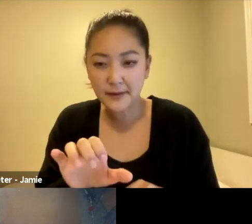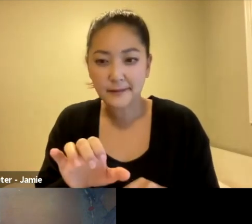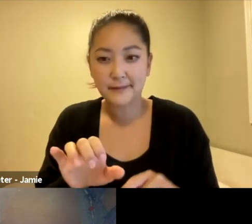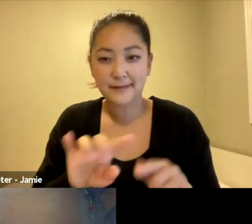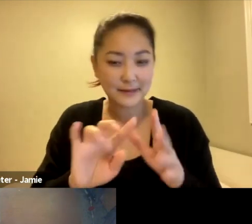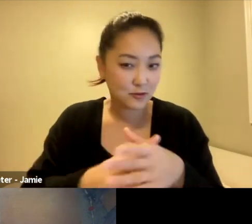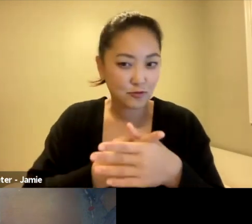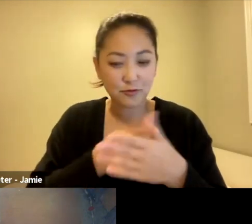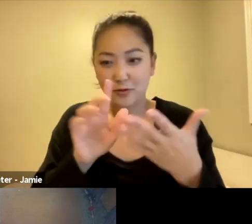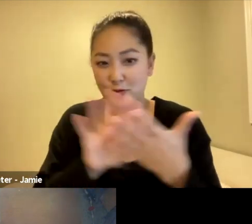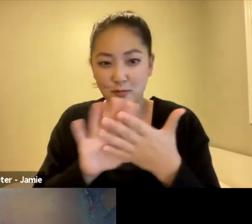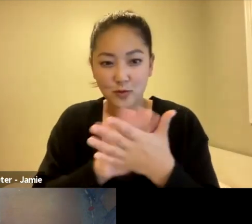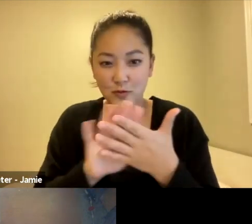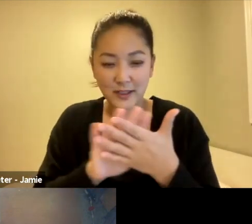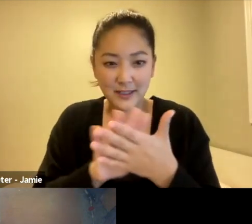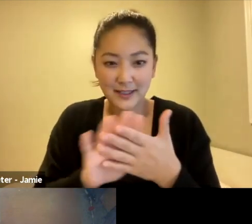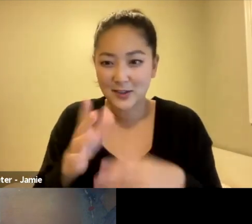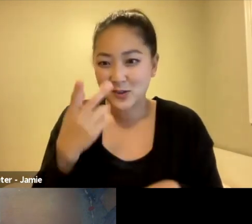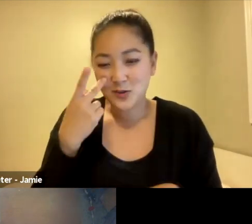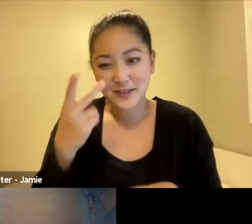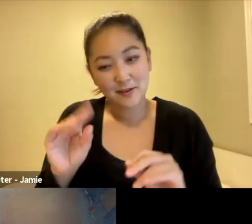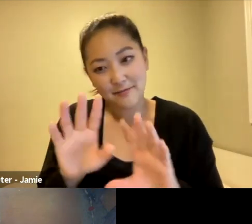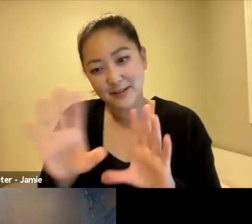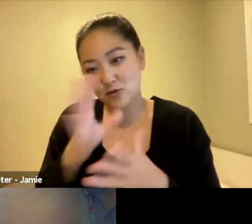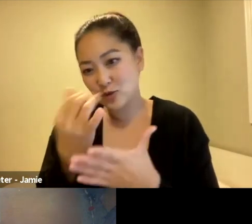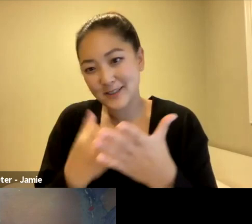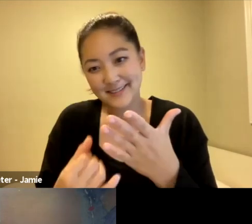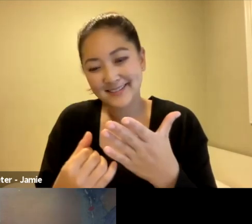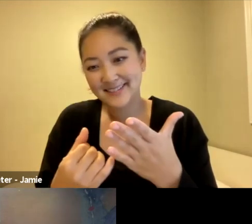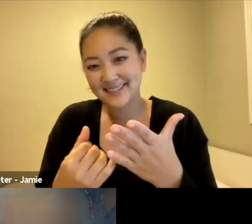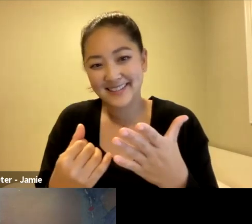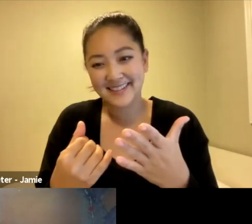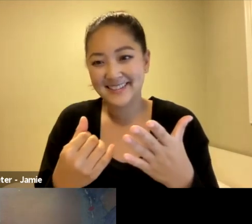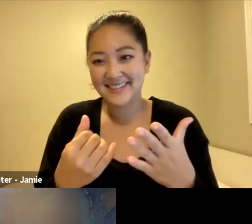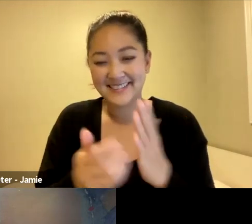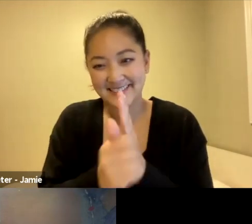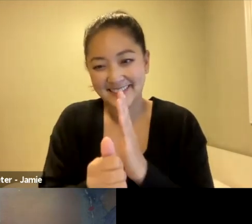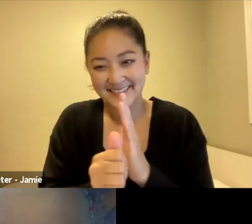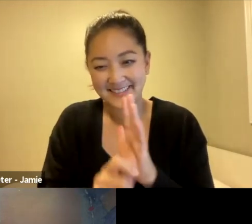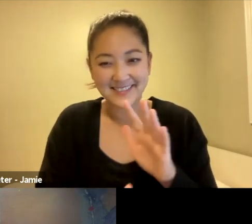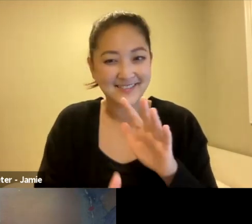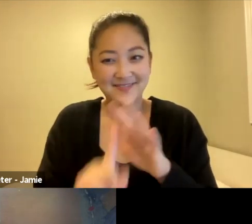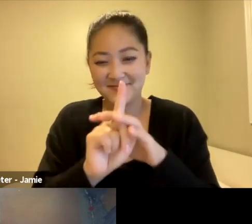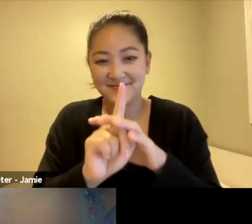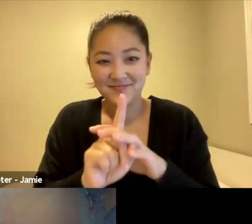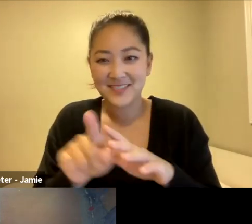certainly you see some of your artistic quality coming through, especially. I think, there is a moment where you're painting, you watercolour in a book,